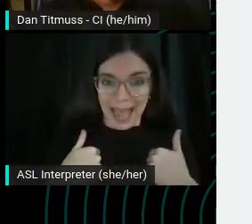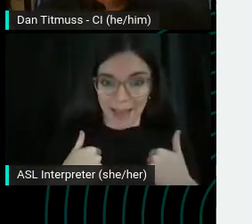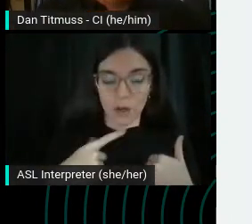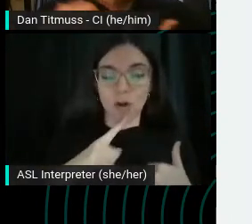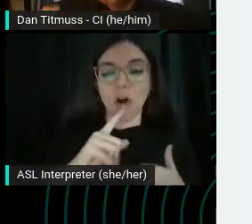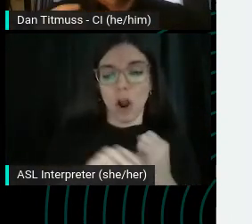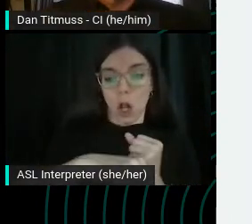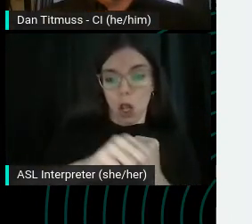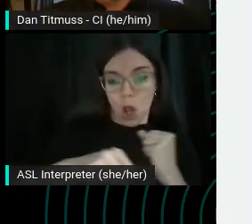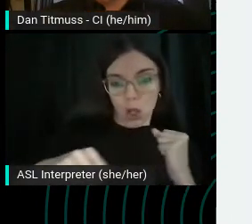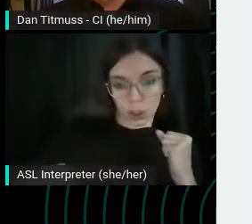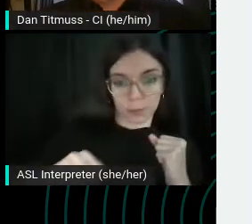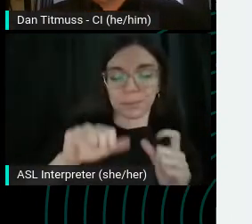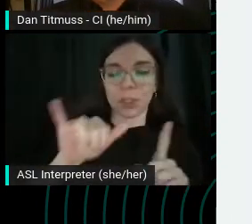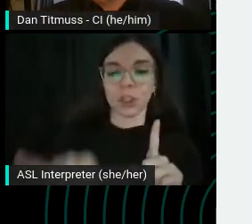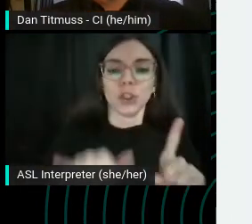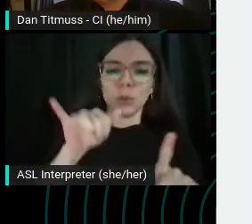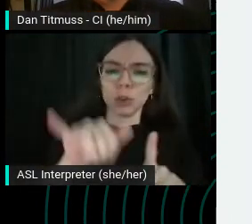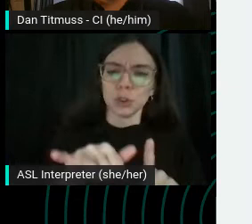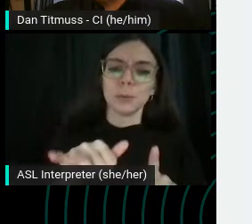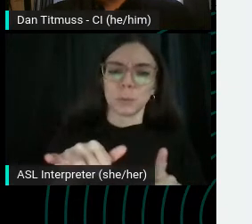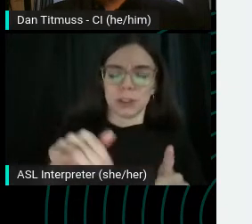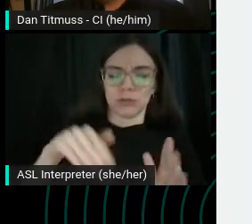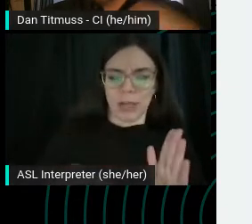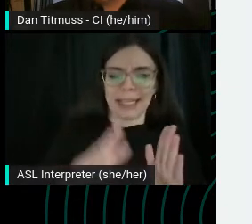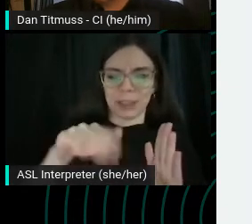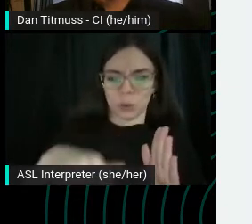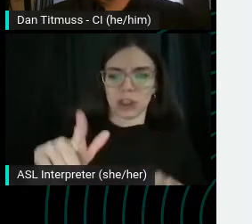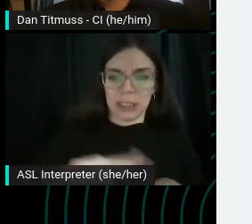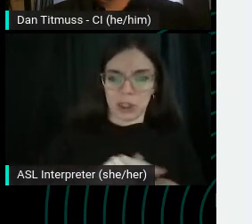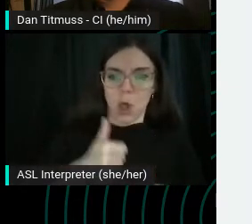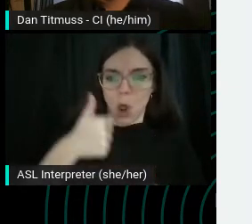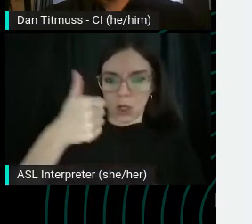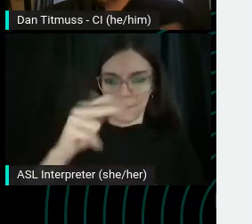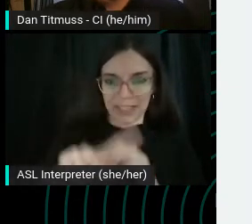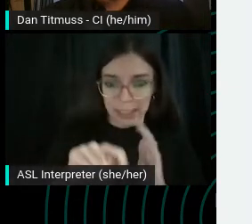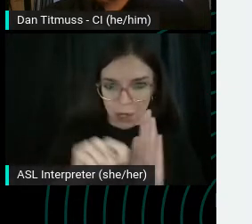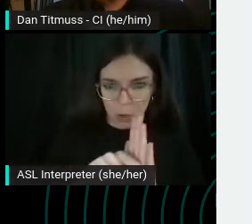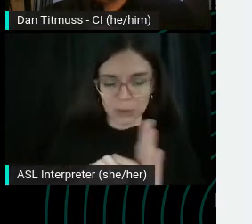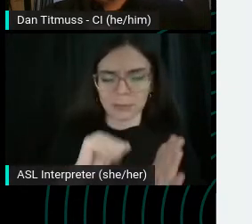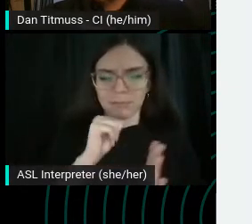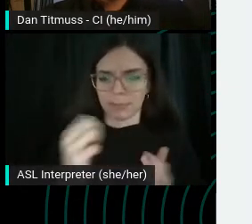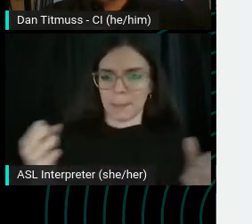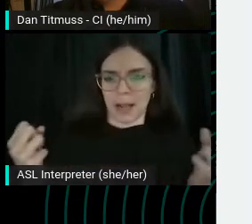know, YouTube is trending towards these long videos. I'm not afraid to admit it. Back at the start of the pandemic